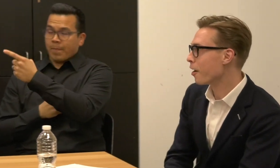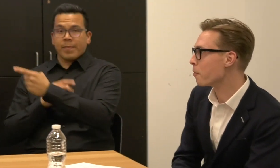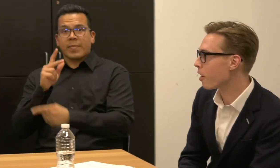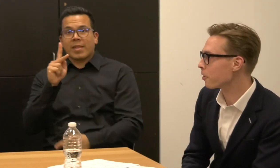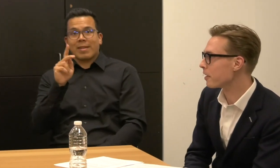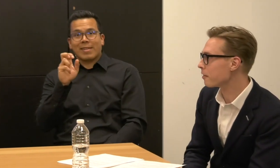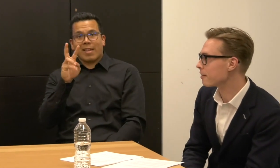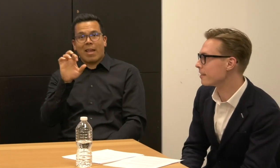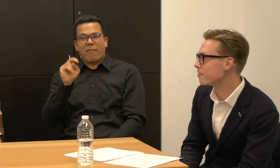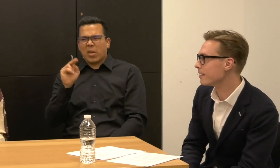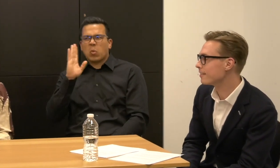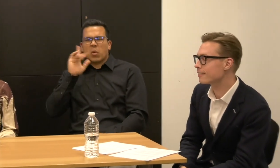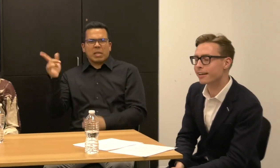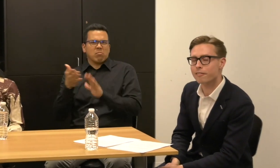moderator this evening.